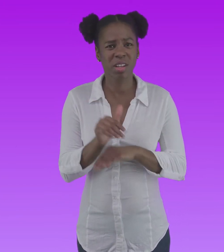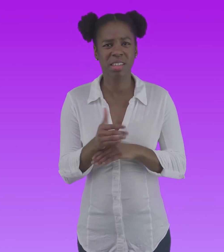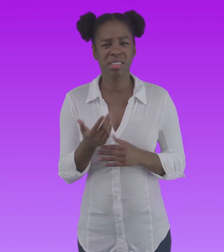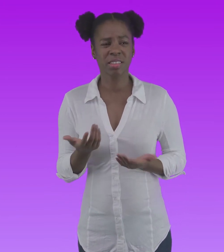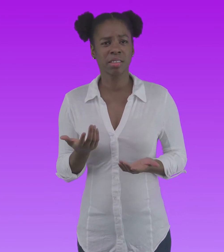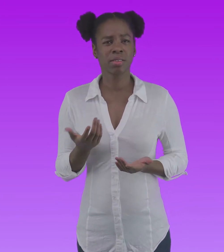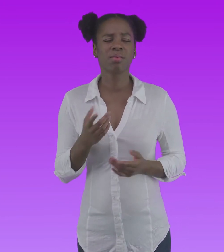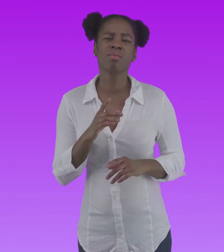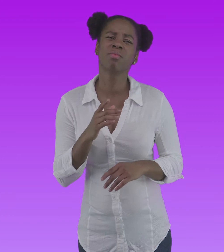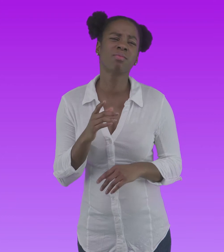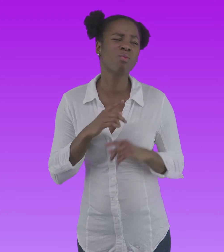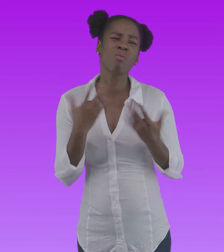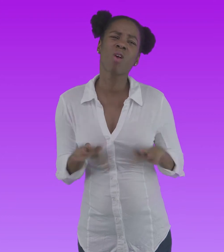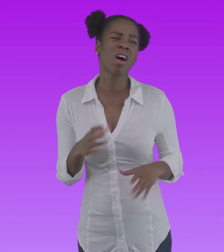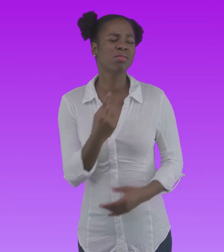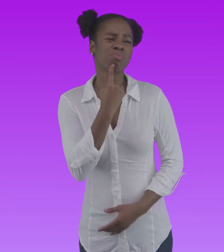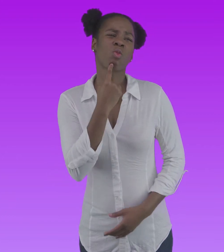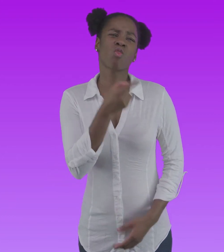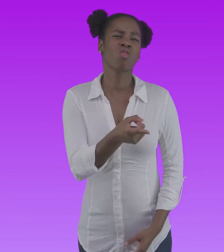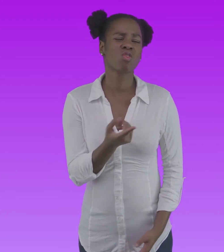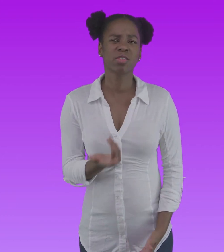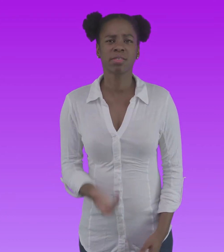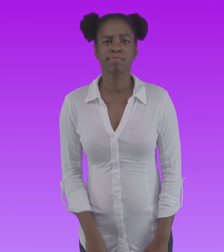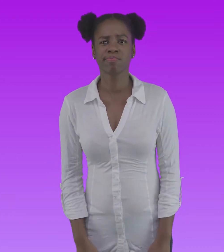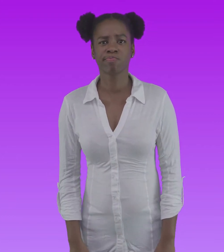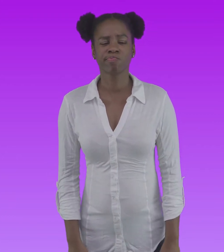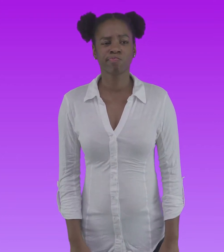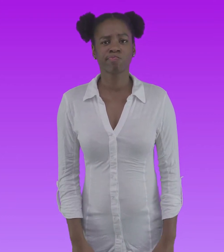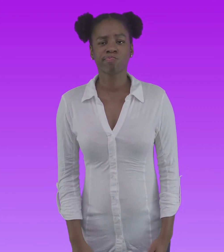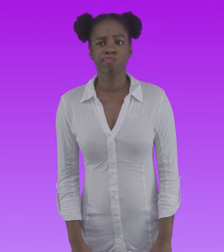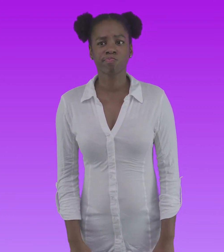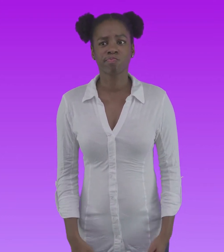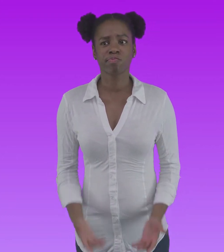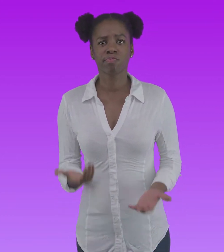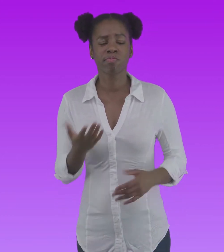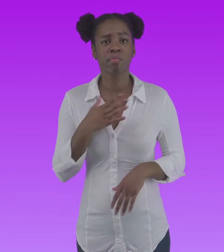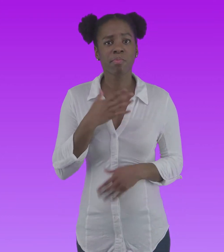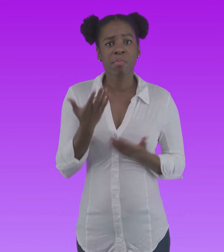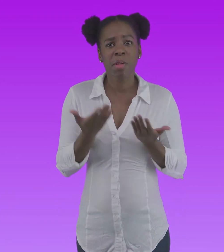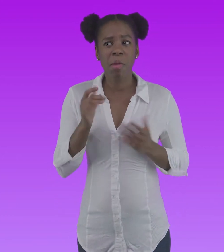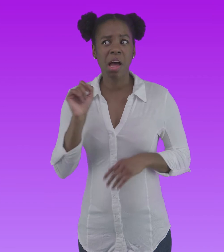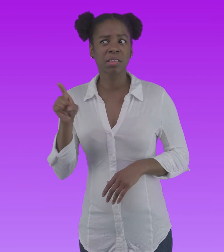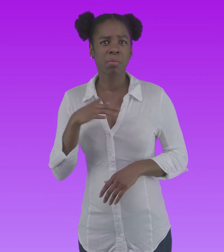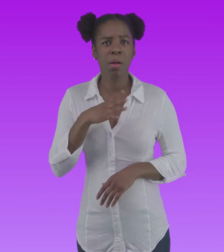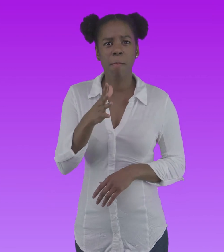but I don’t want to disappoint her. Maybe I can ask my mom to babysit for me.